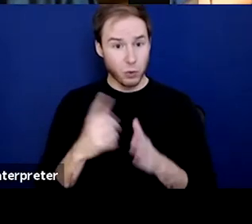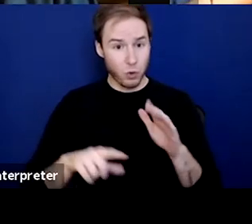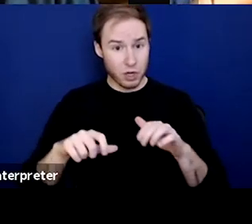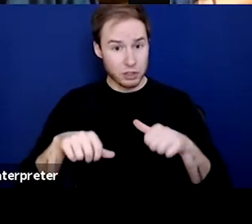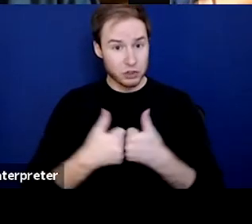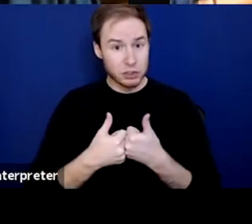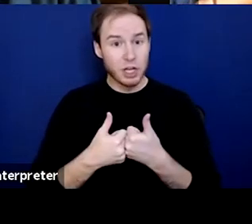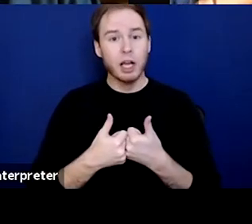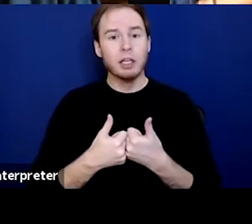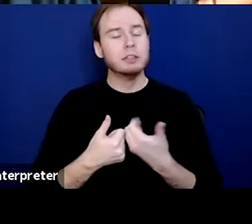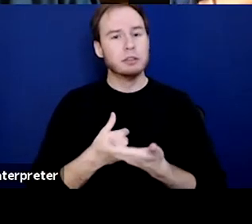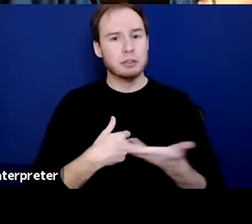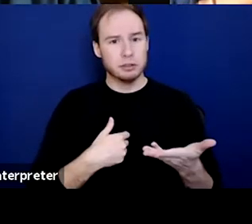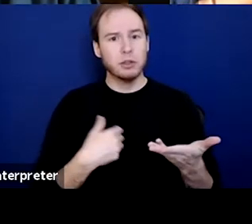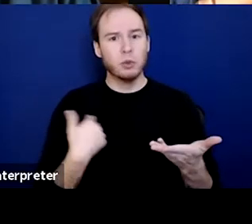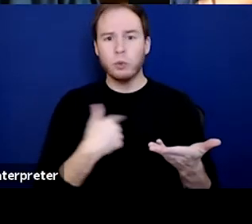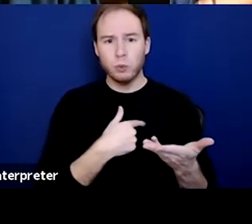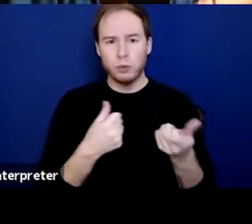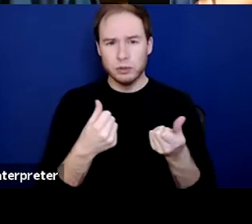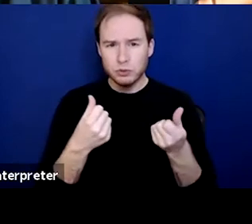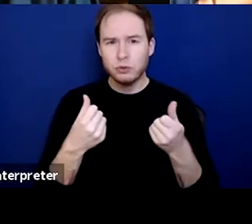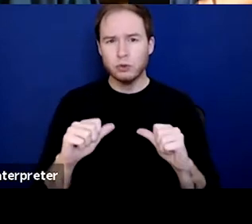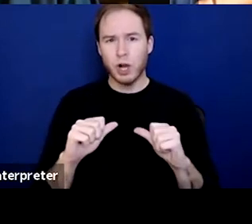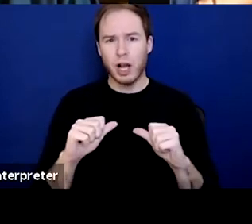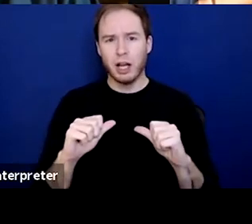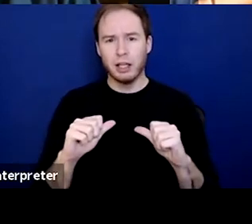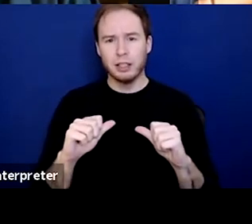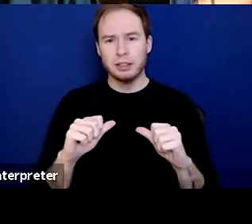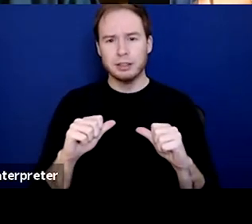that we tried to come at particularly things